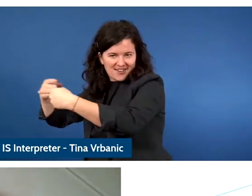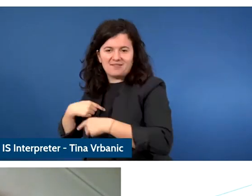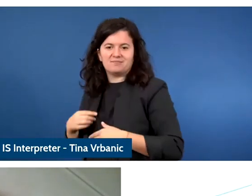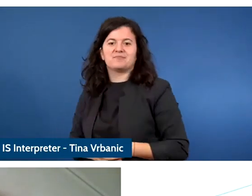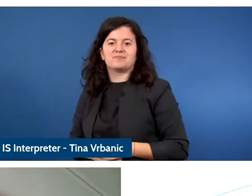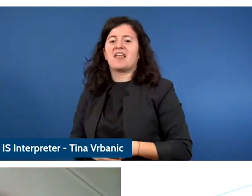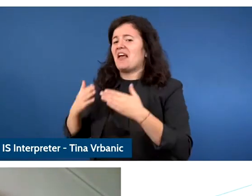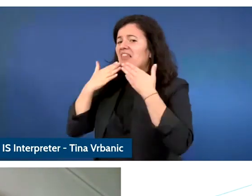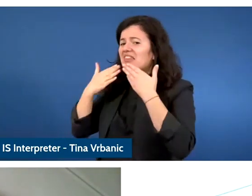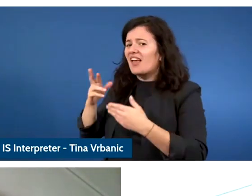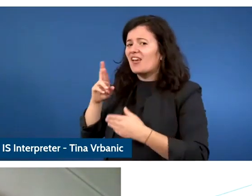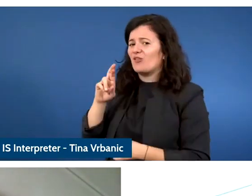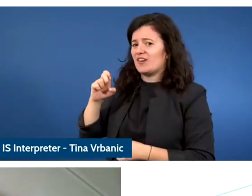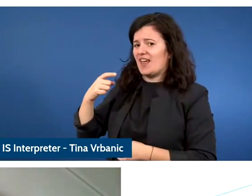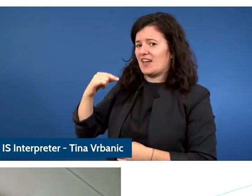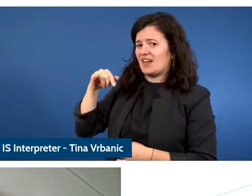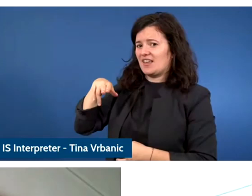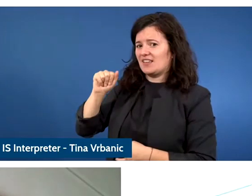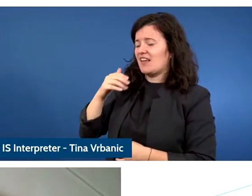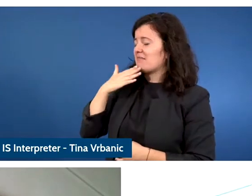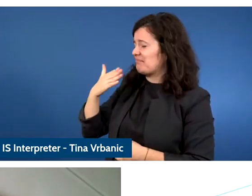tight we appreciate your time with us today the floor is yours.